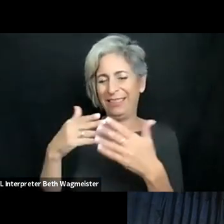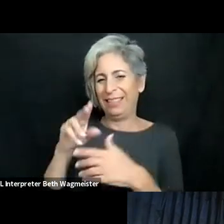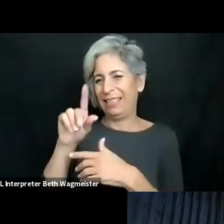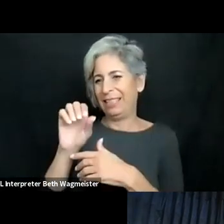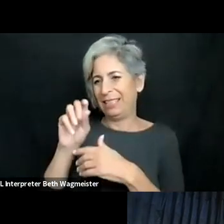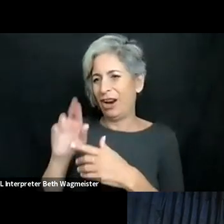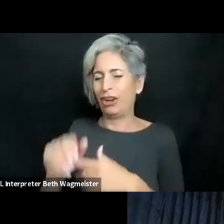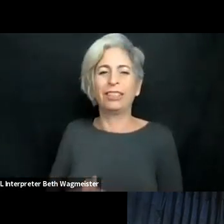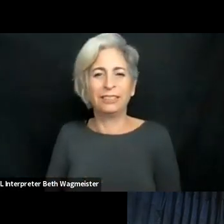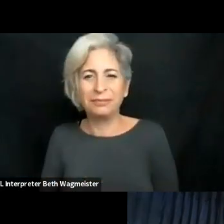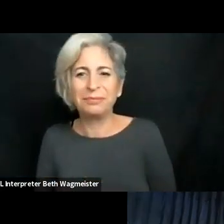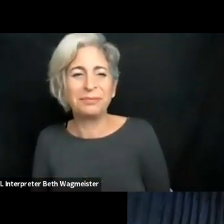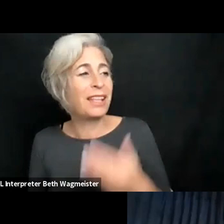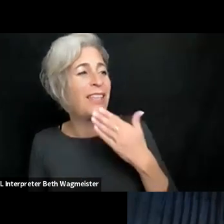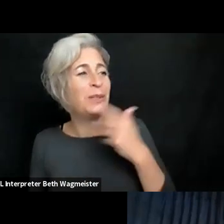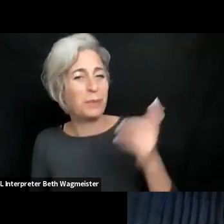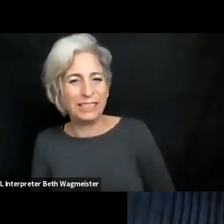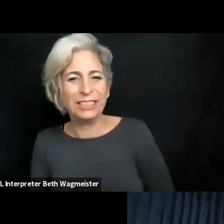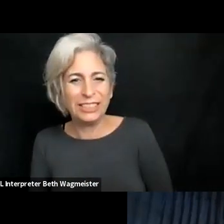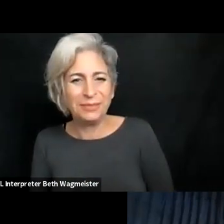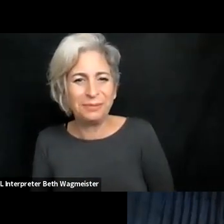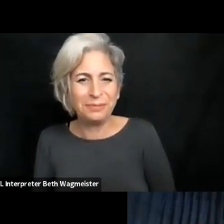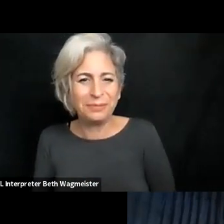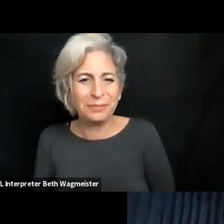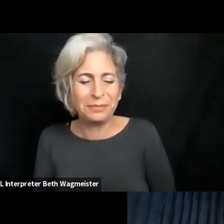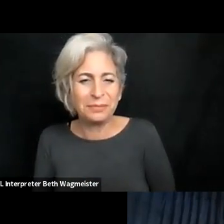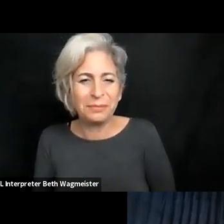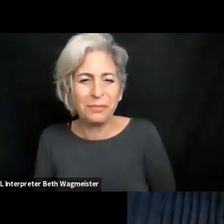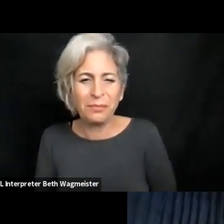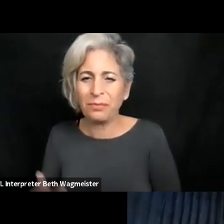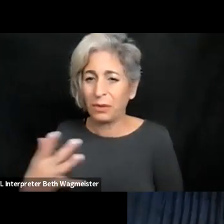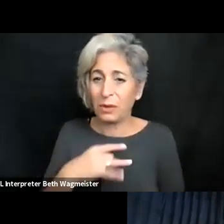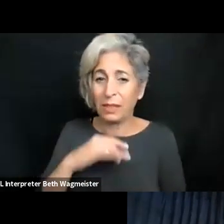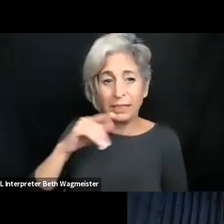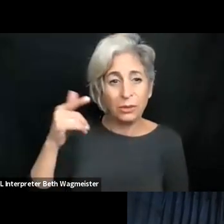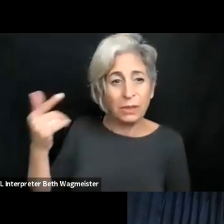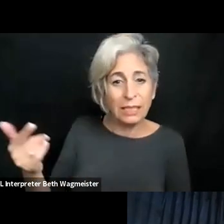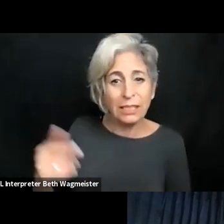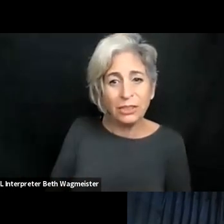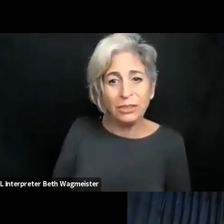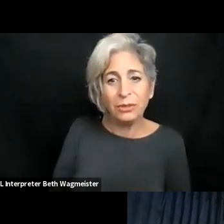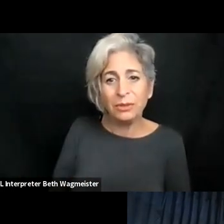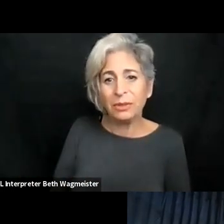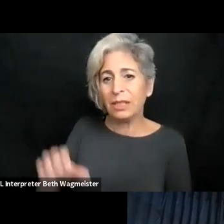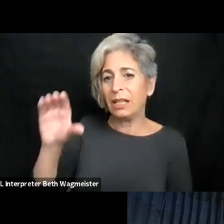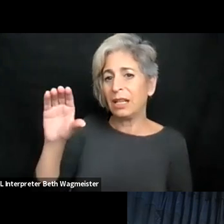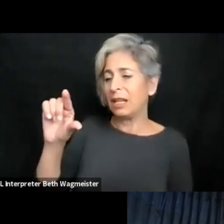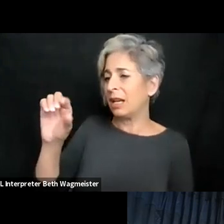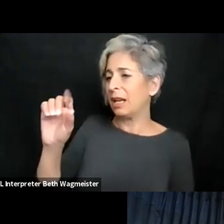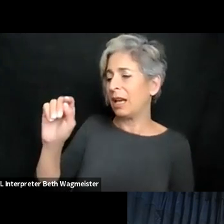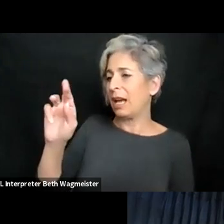Mta is helping us very much in this area. I think I'm lucky to have them here in Qatar. >> ALEJANDRO RODRIGUEZ ASCASO: T